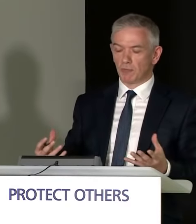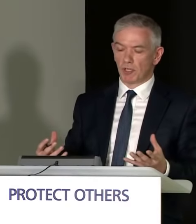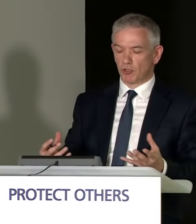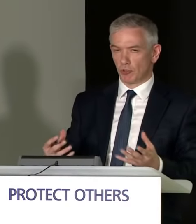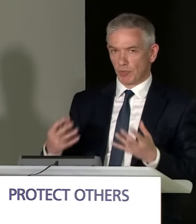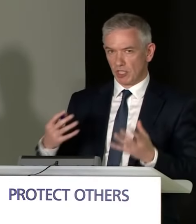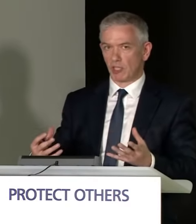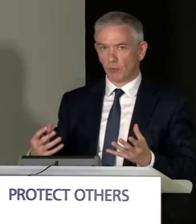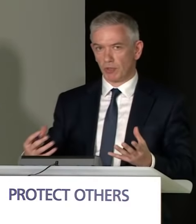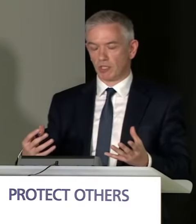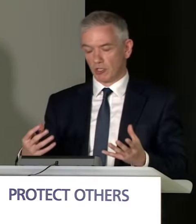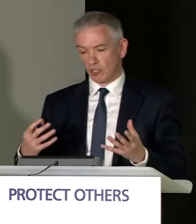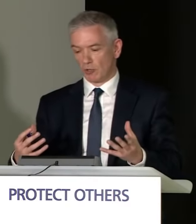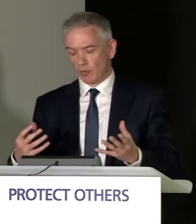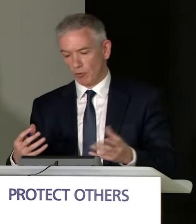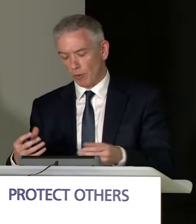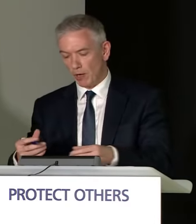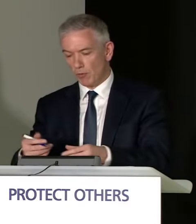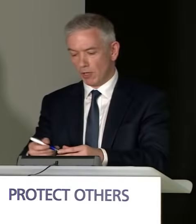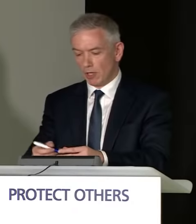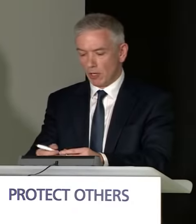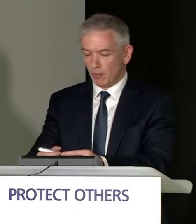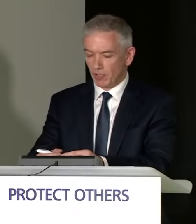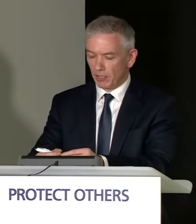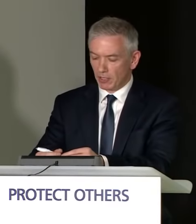keen to make sure we stick with this, and stick with it well.